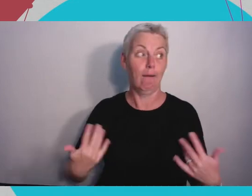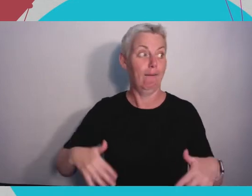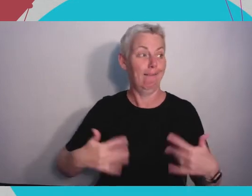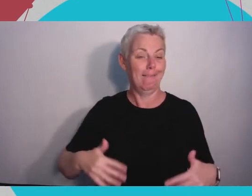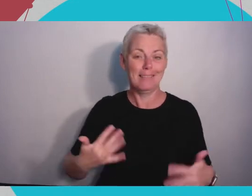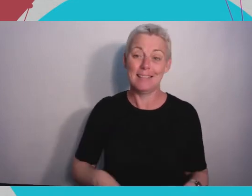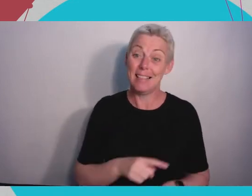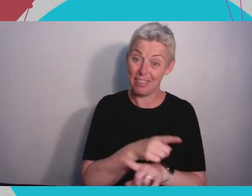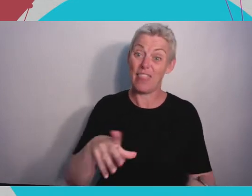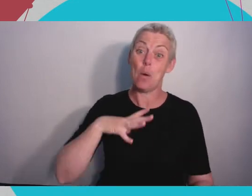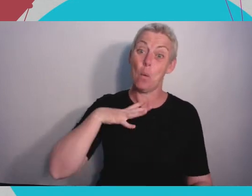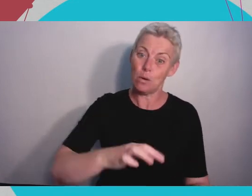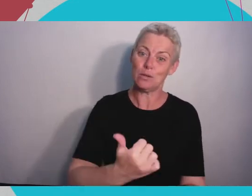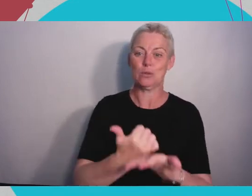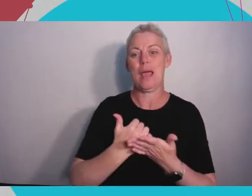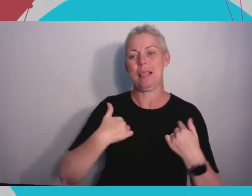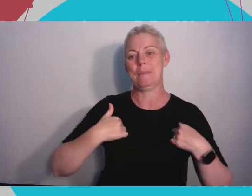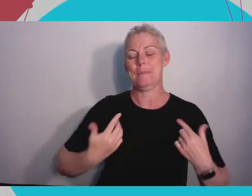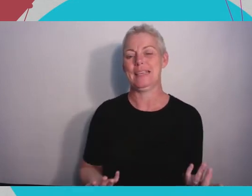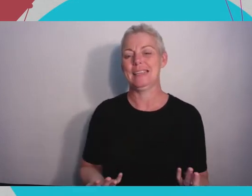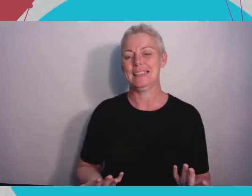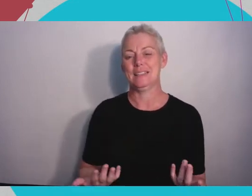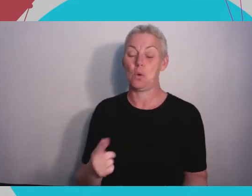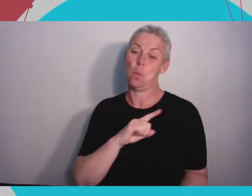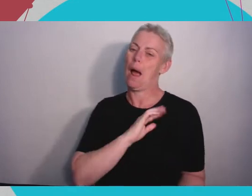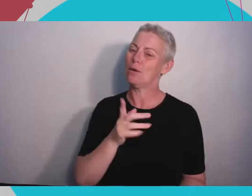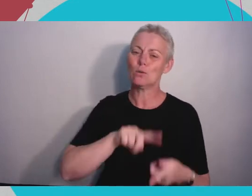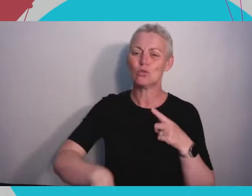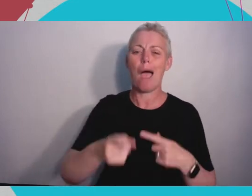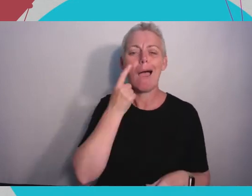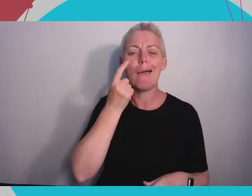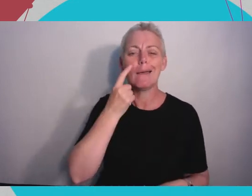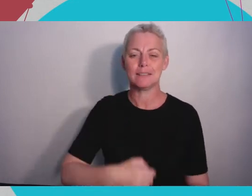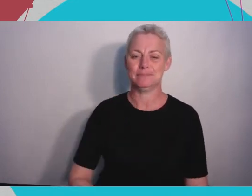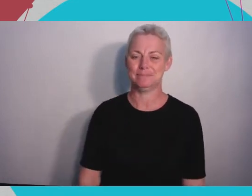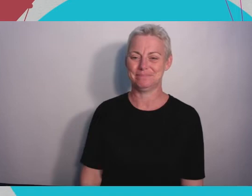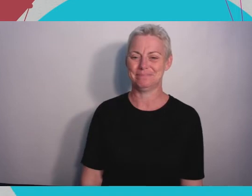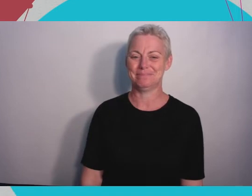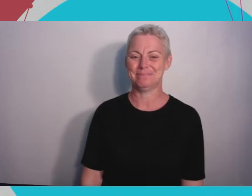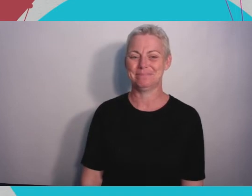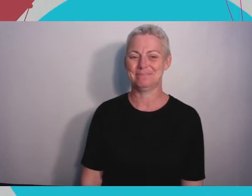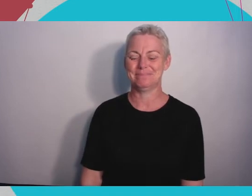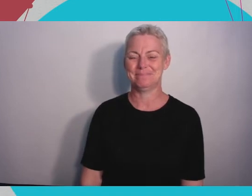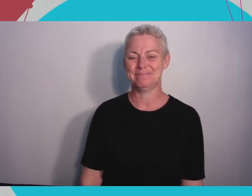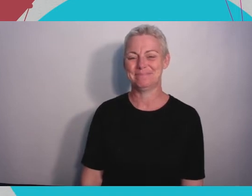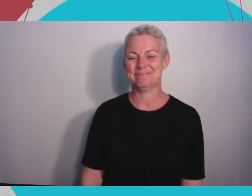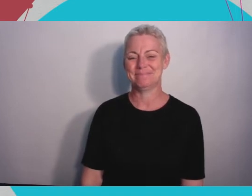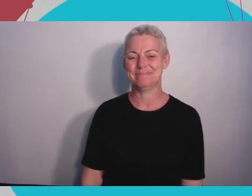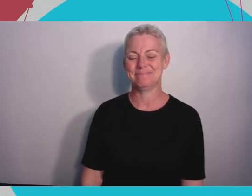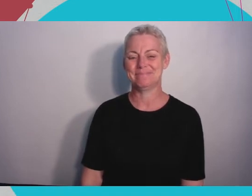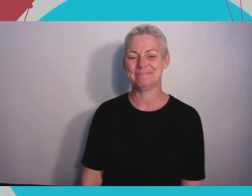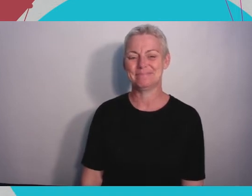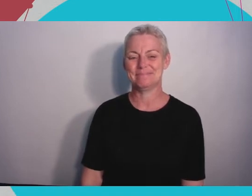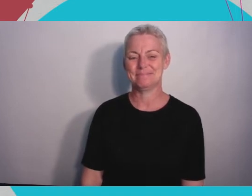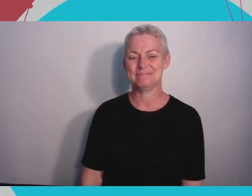kind of their natural mode. Brilliant, thanks Tom. I think we've pretty much exhausted our